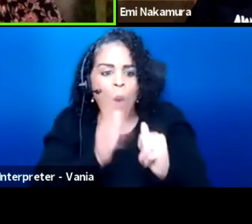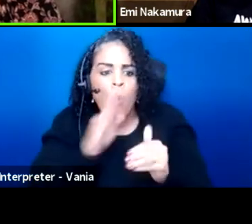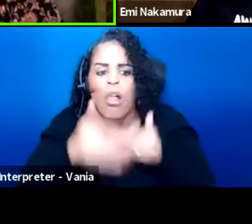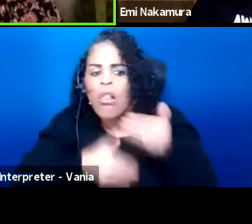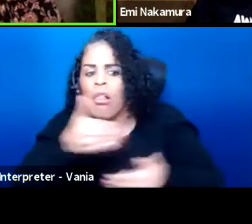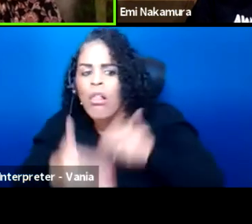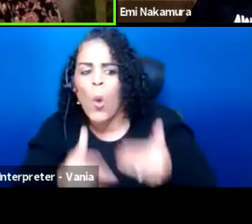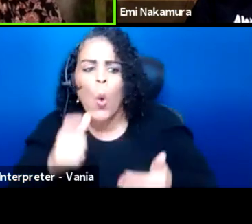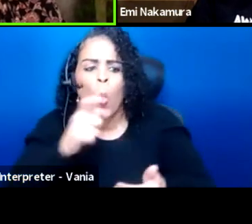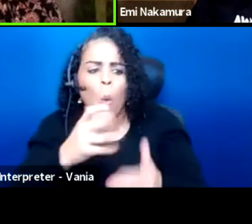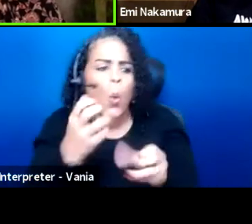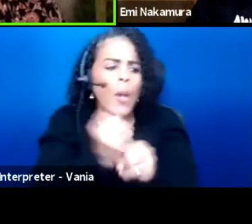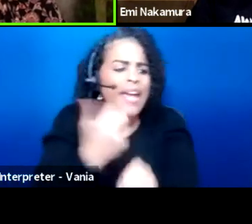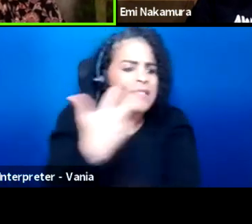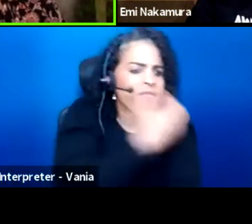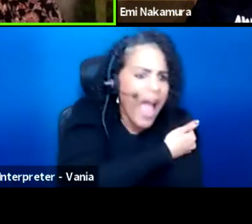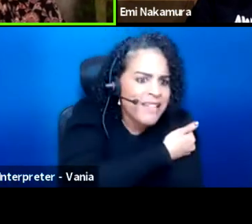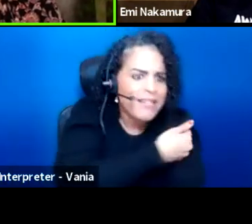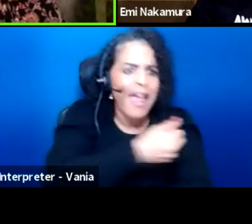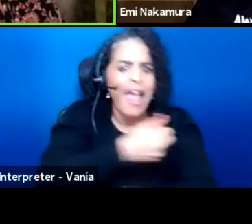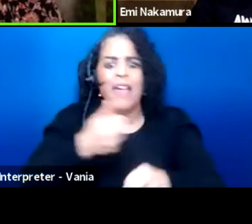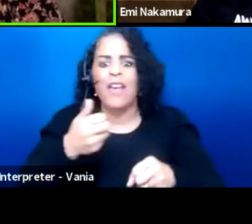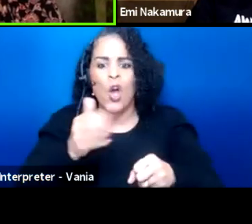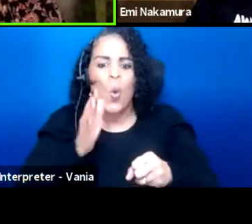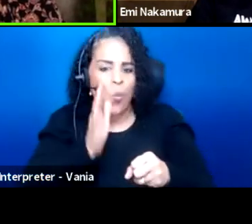who gets vaccinated will play a large role